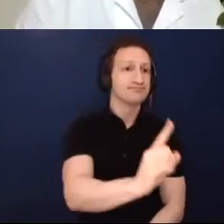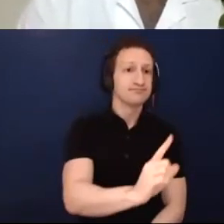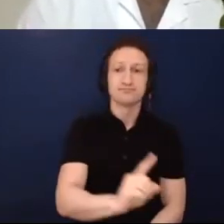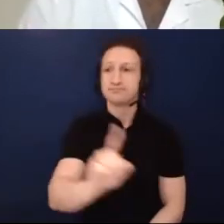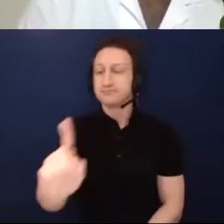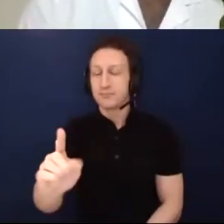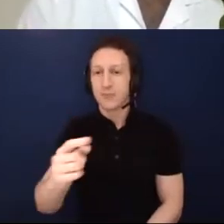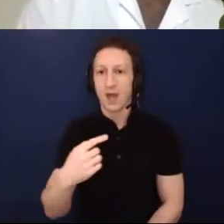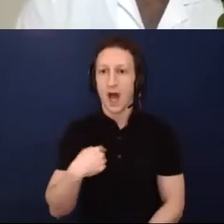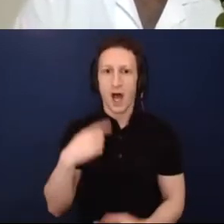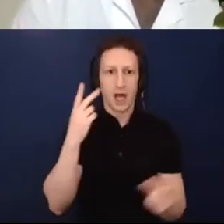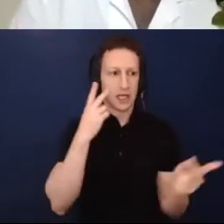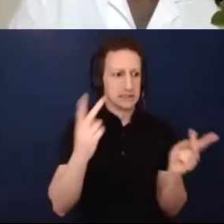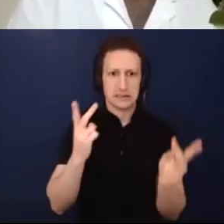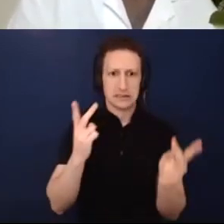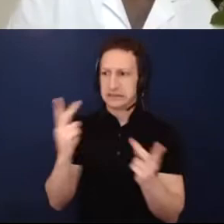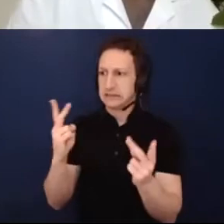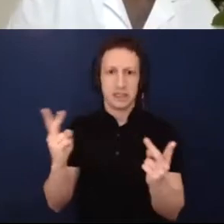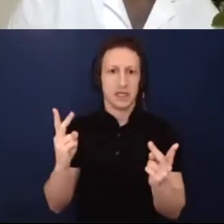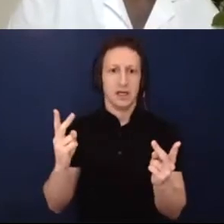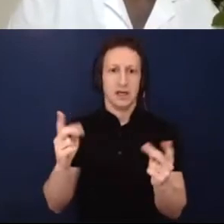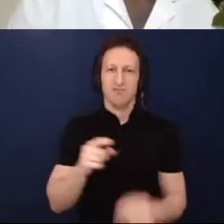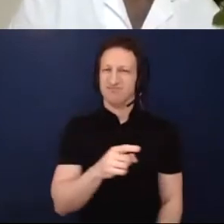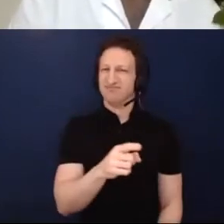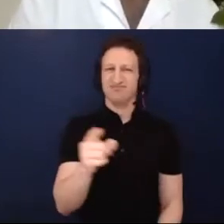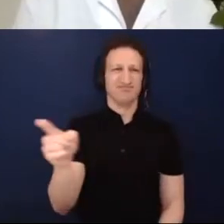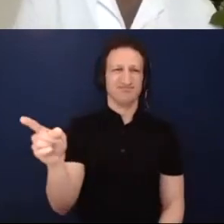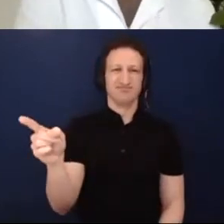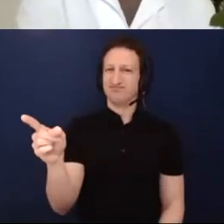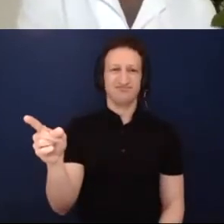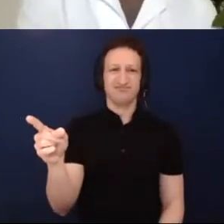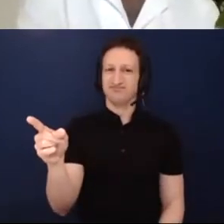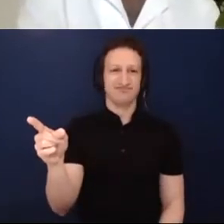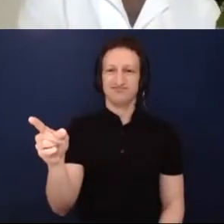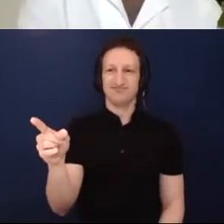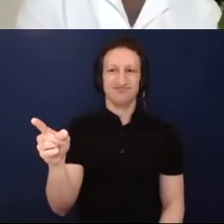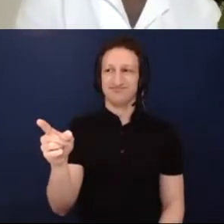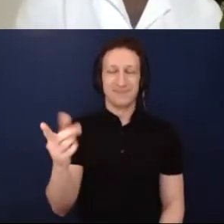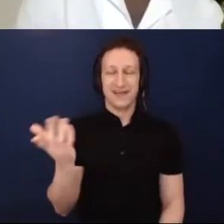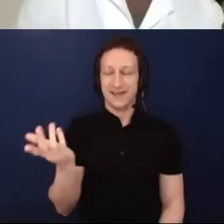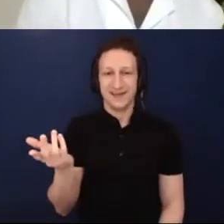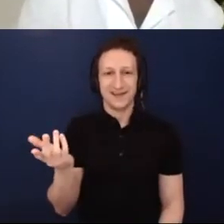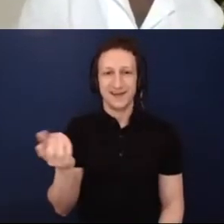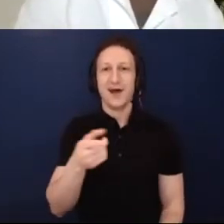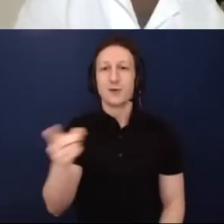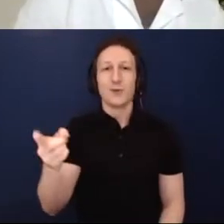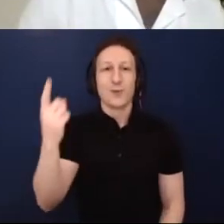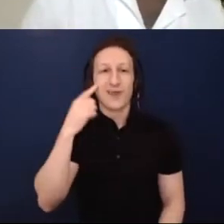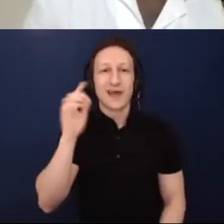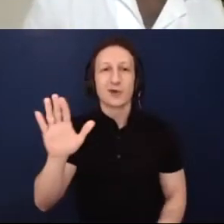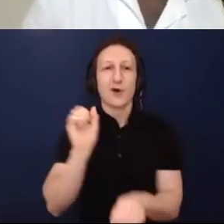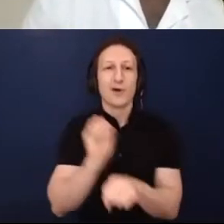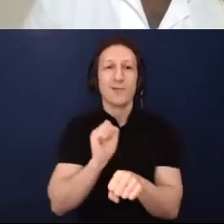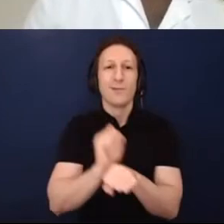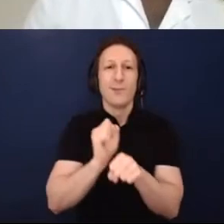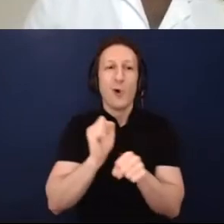understanding that the workers are people, and